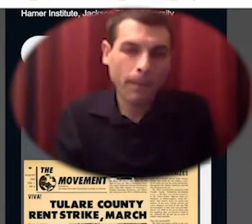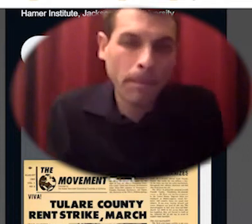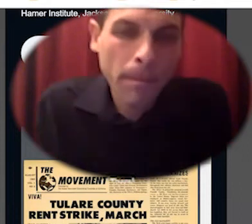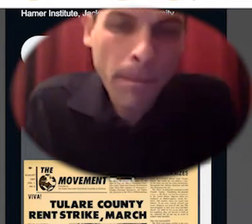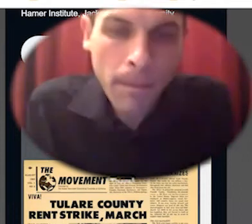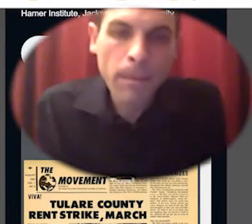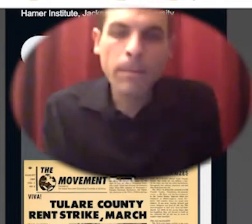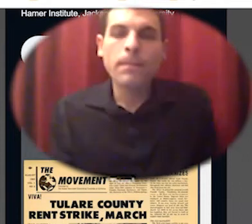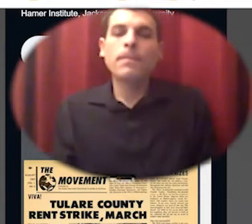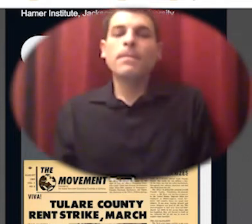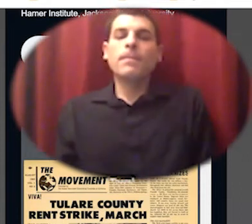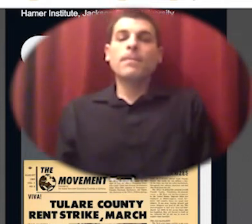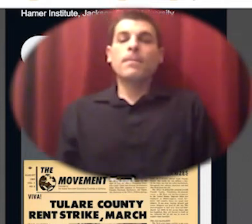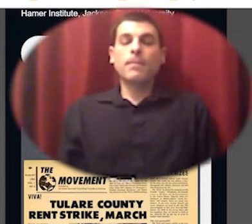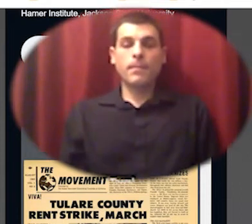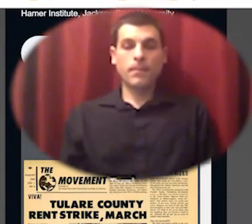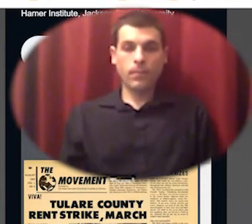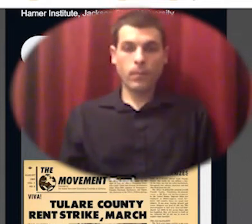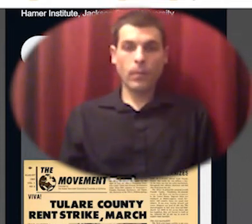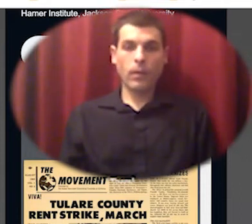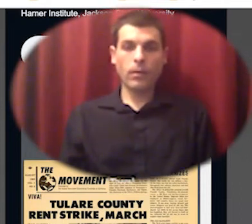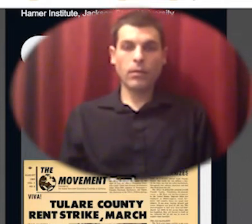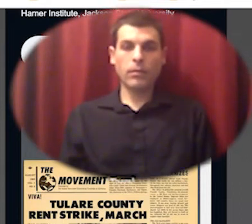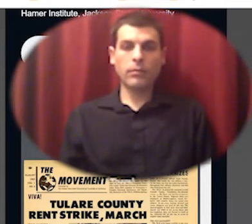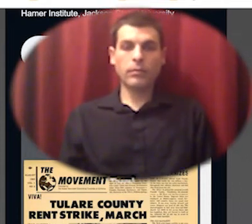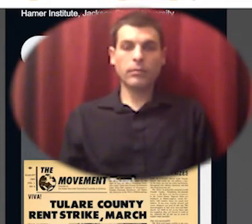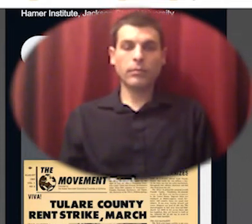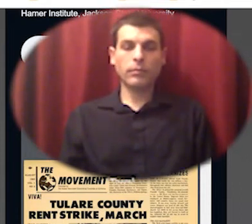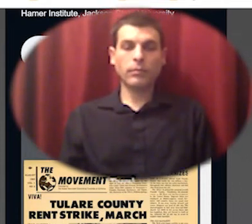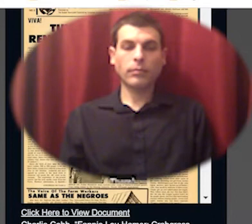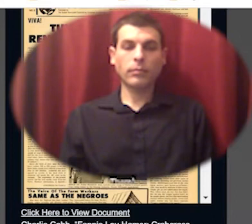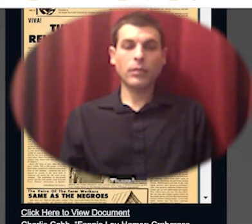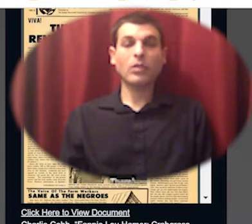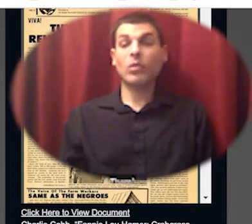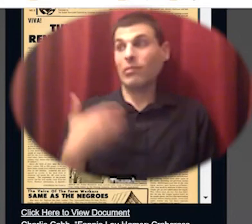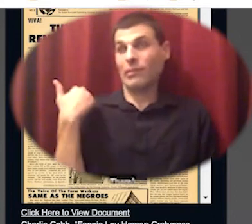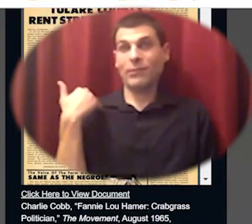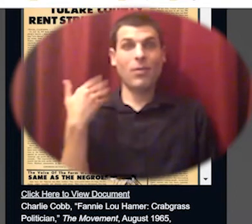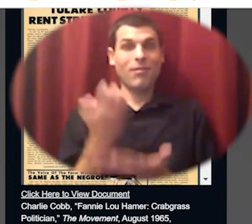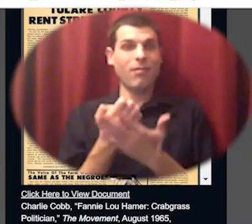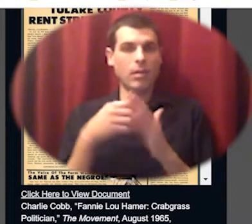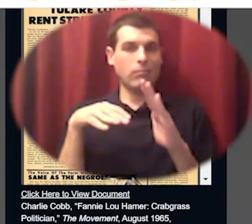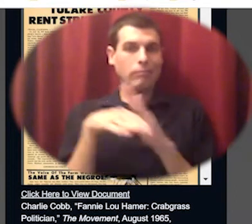that was harder to come by then the the freedom farm cooperative didn't last much more than